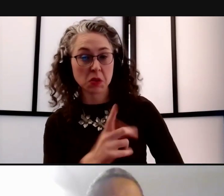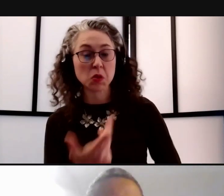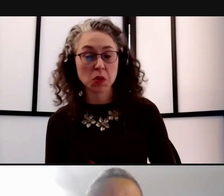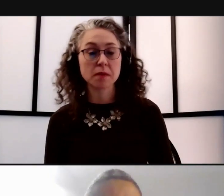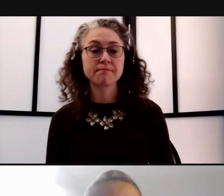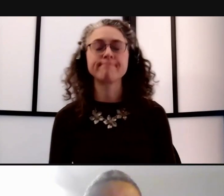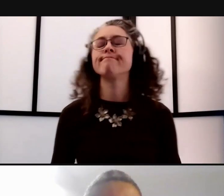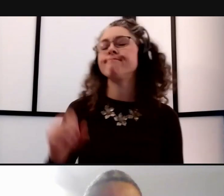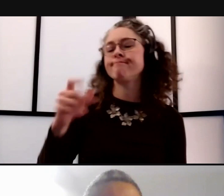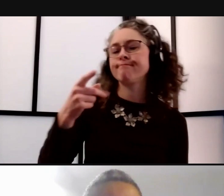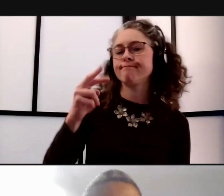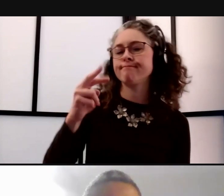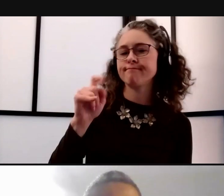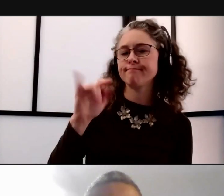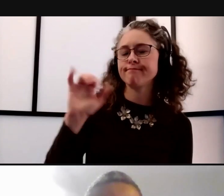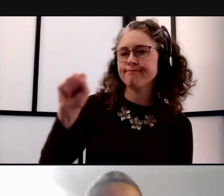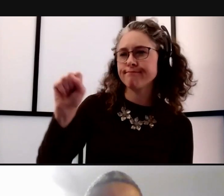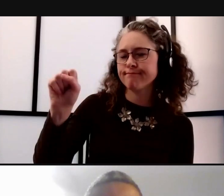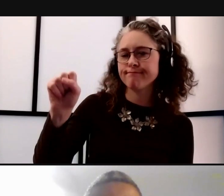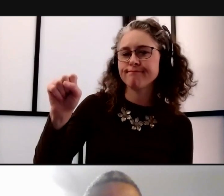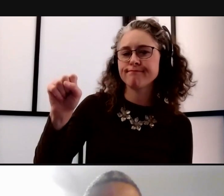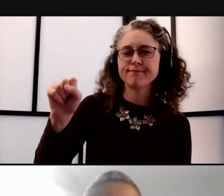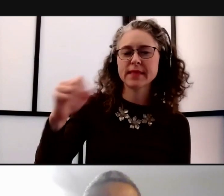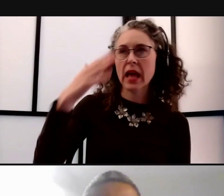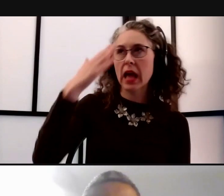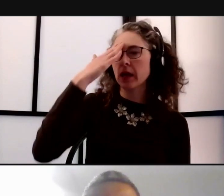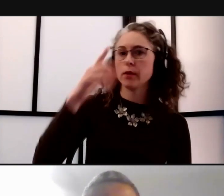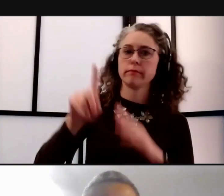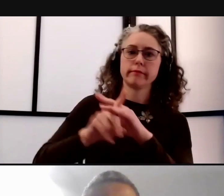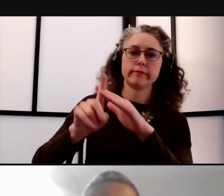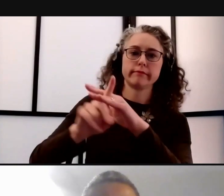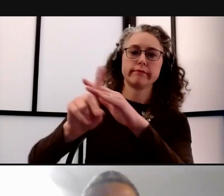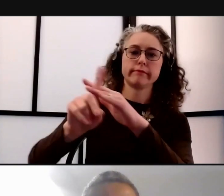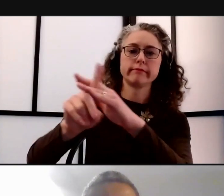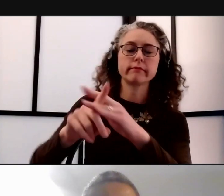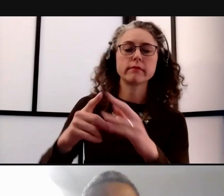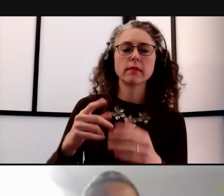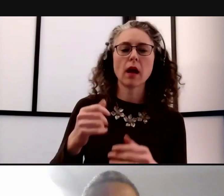No, I know this has come up a lot. I think it's worth spending a moment on it.